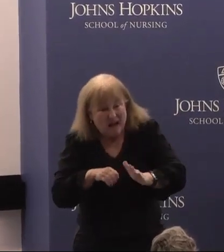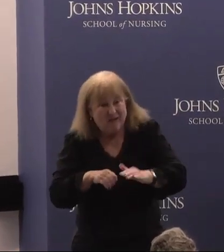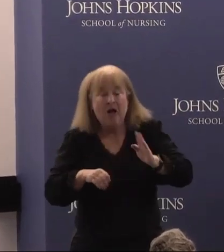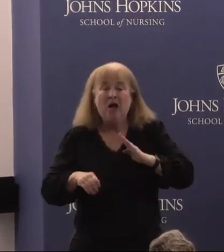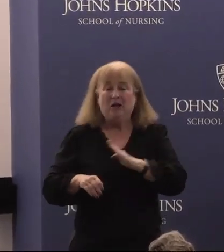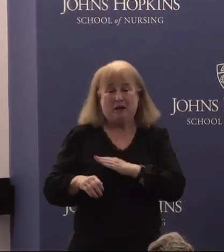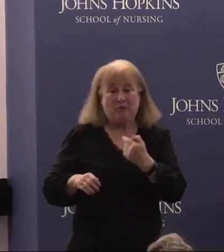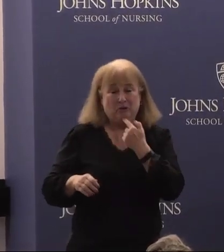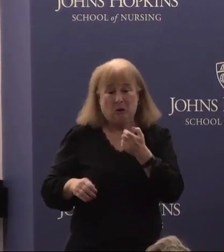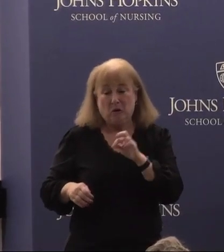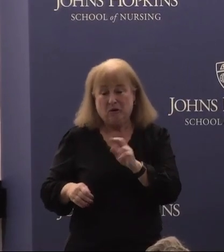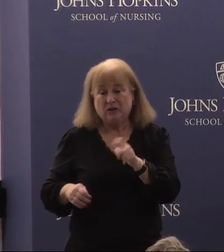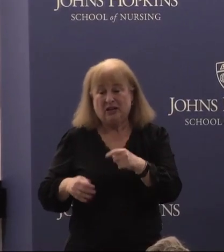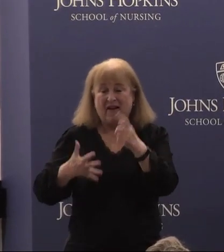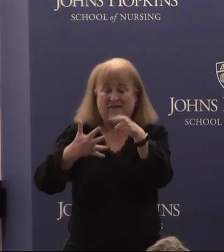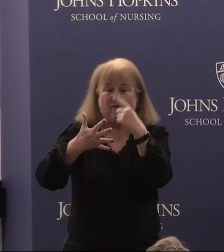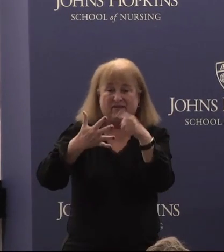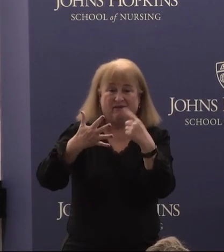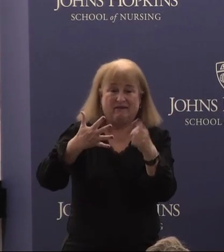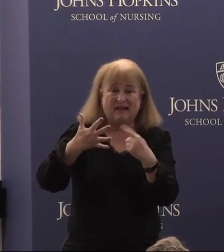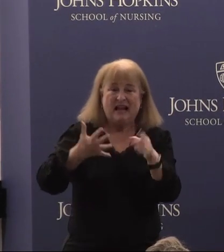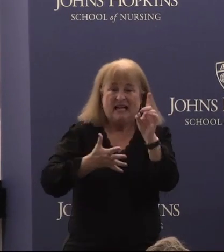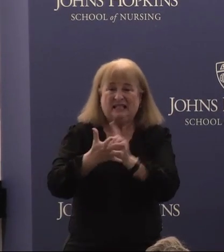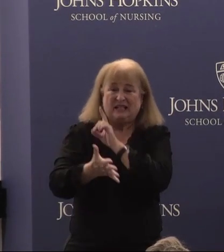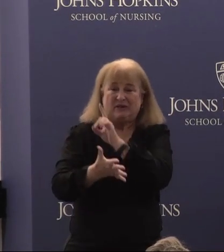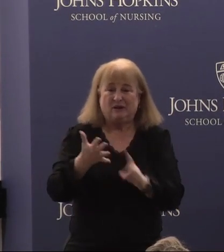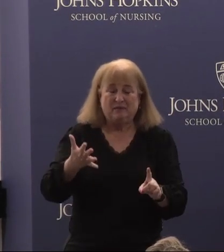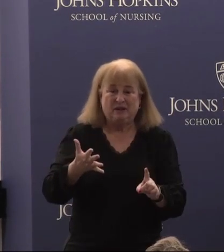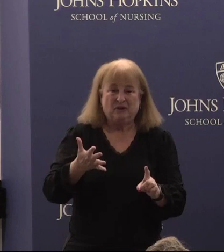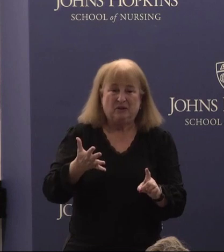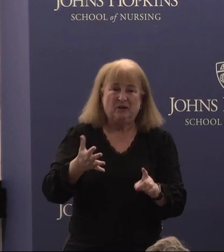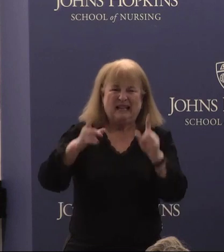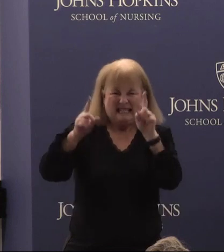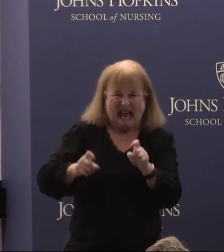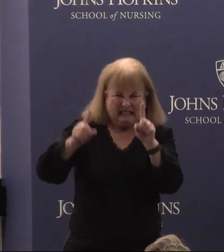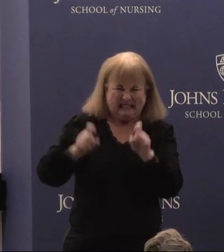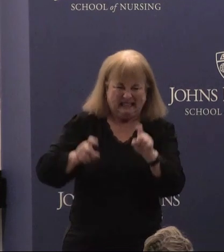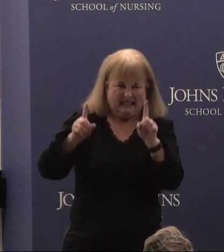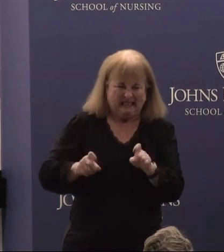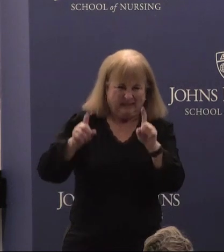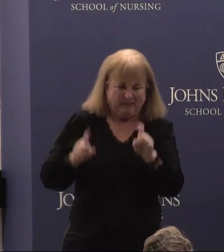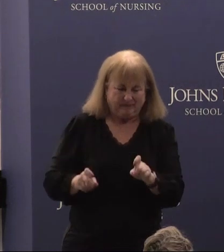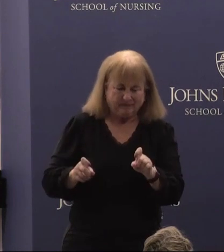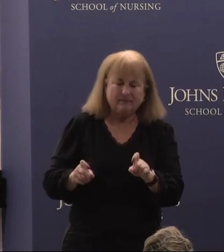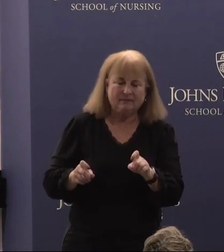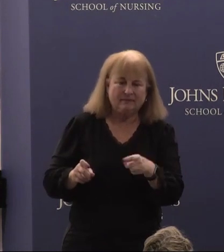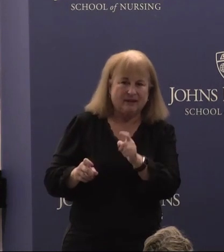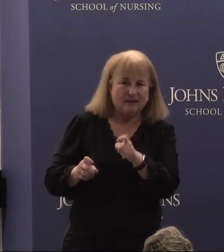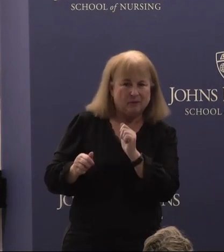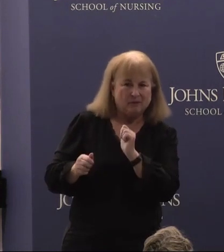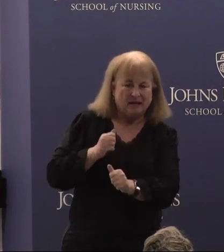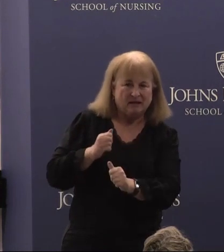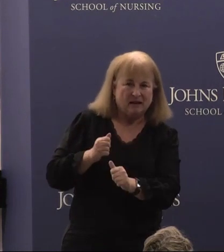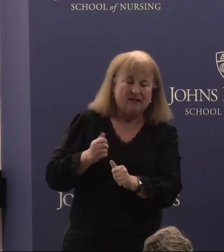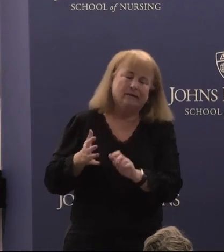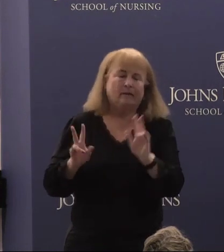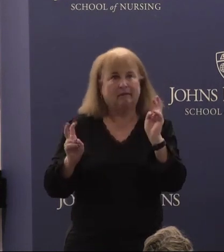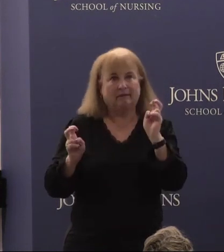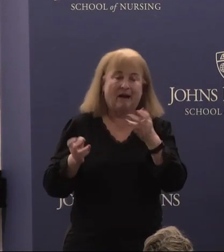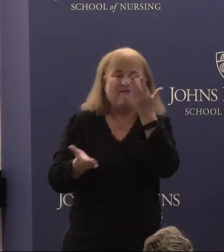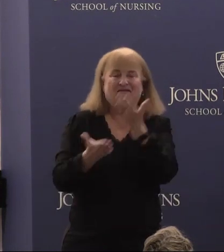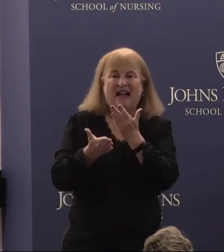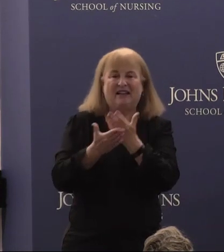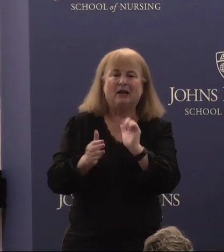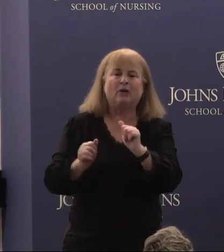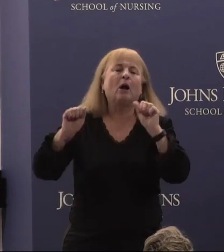her to a series of discriminatory examinations in order to ostensibly validate her capabilities as